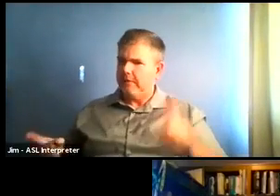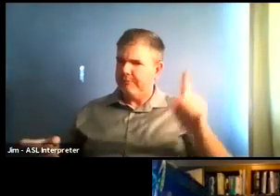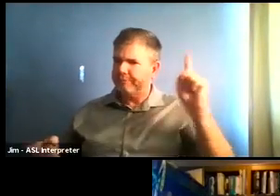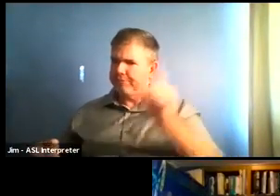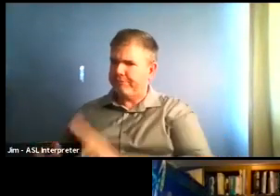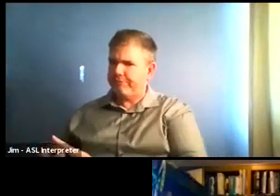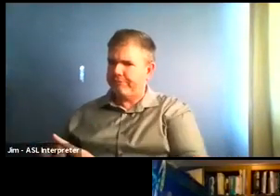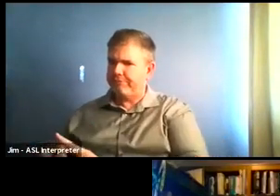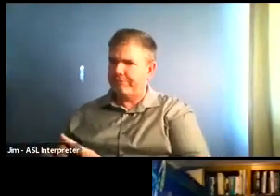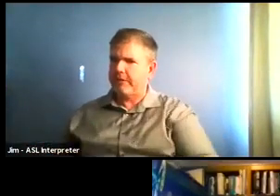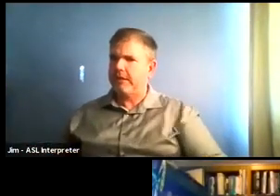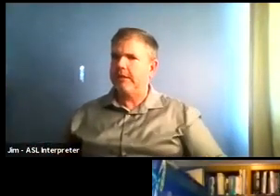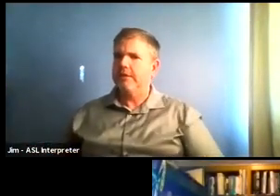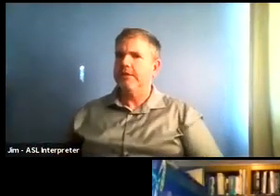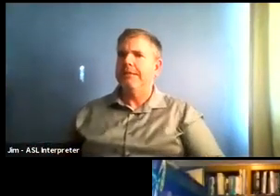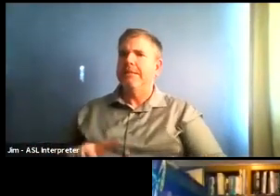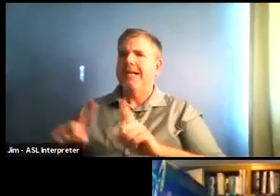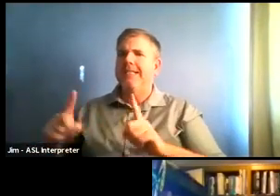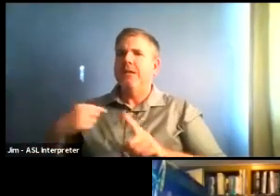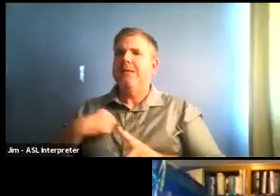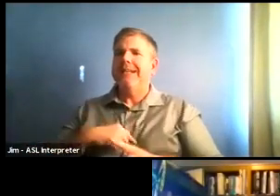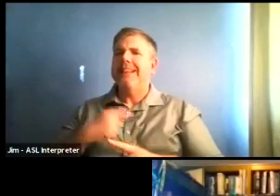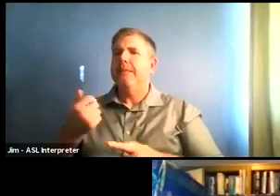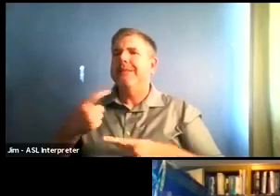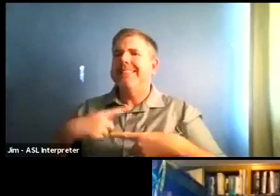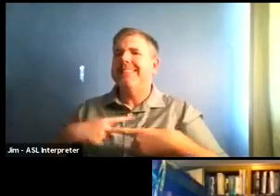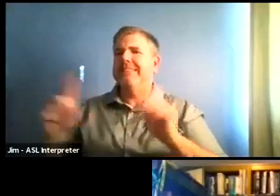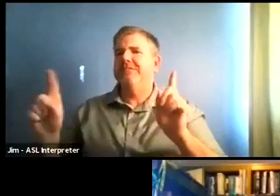We're probably more like another coastal county, which is